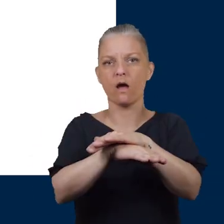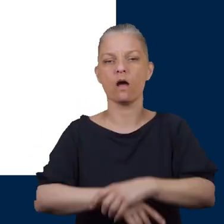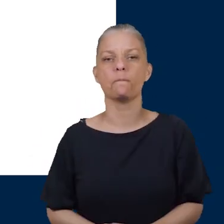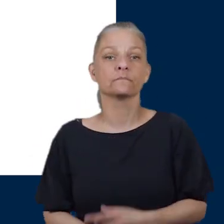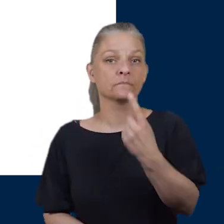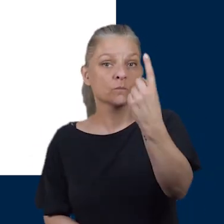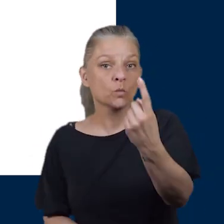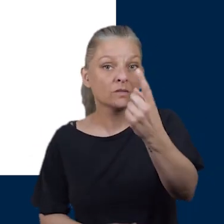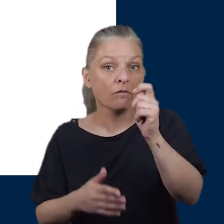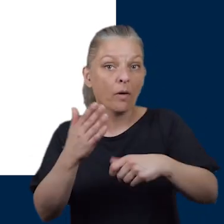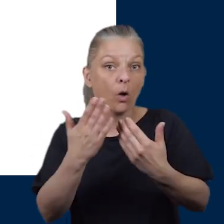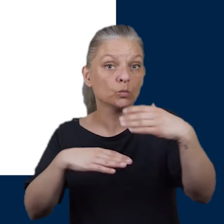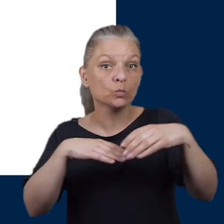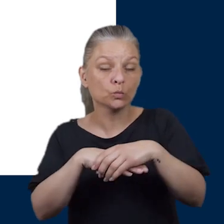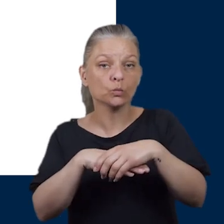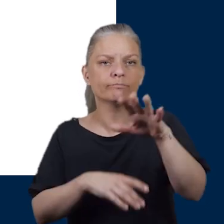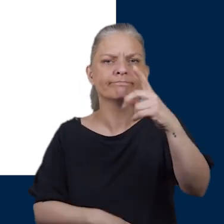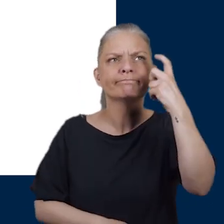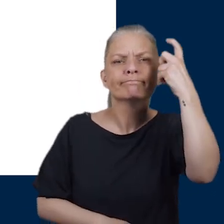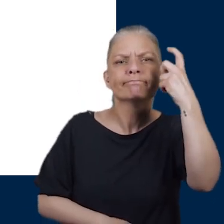When you're buying new shoes these are the things you have to think about: